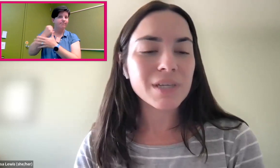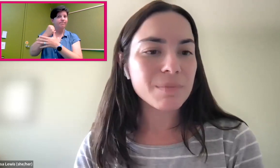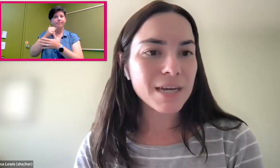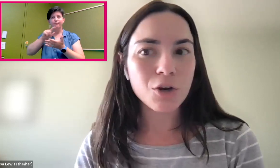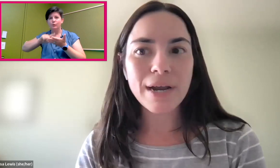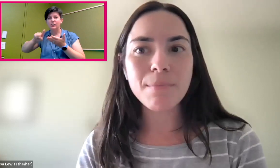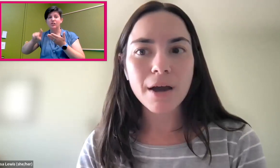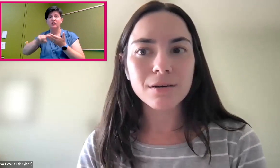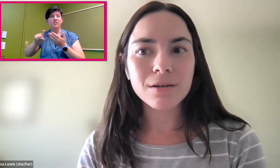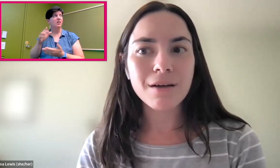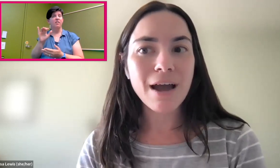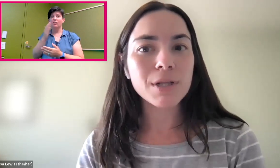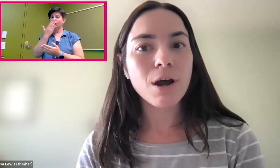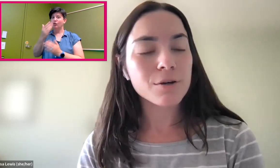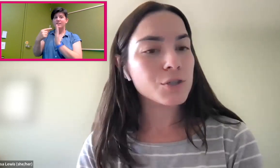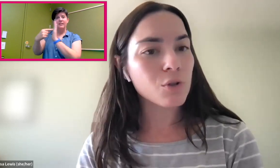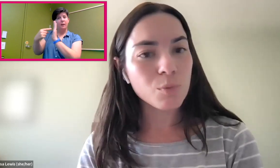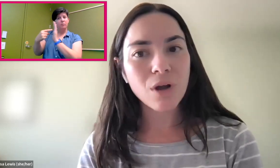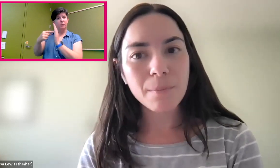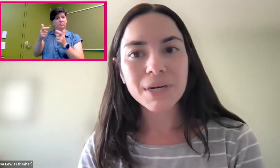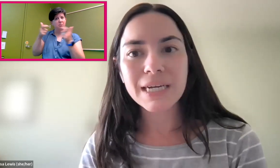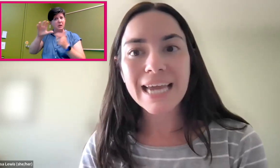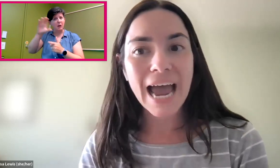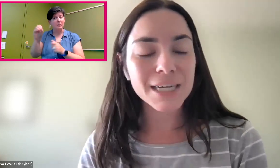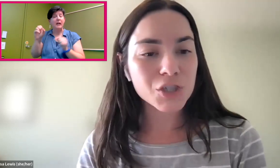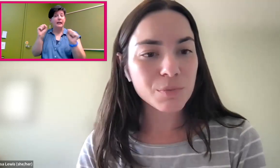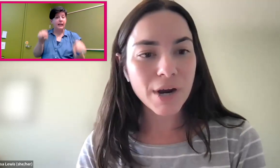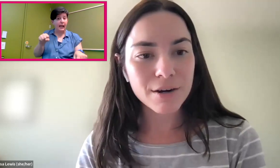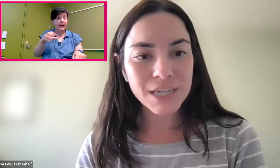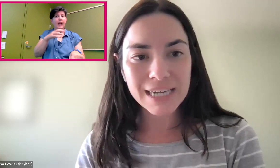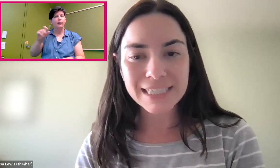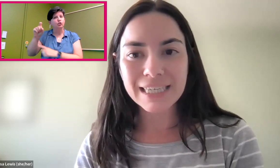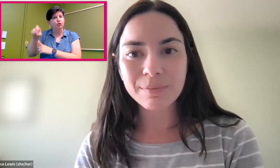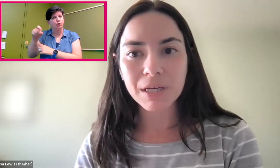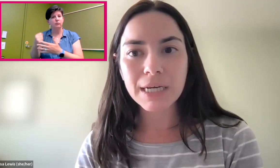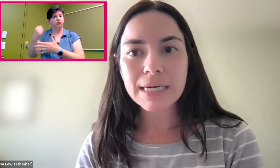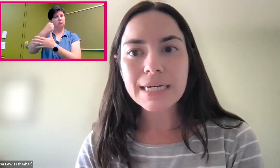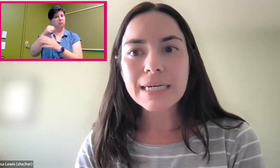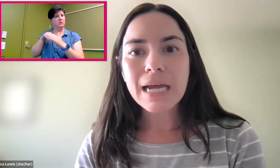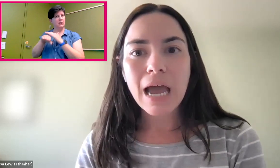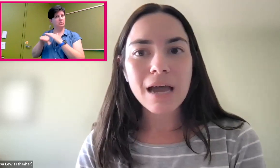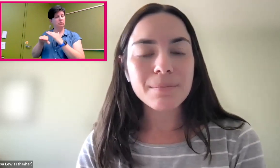really being a great model of how a large global company can and should prioritize accessibility.